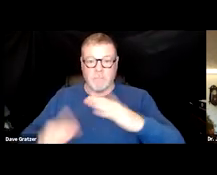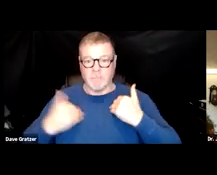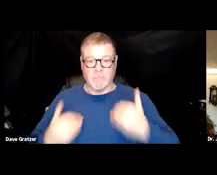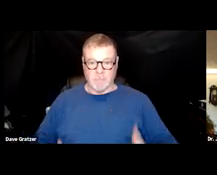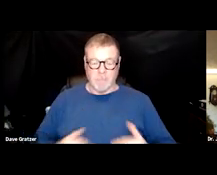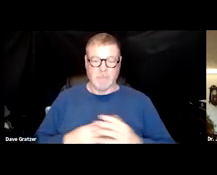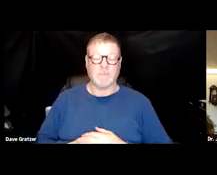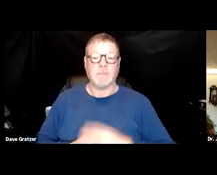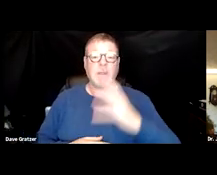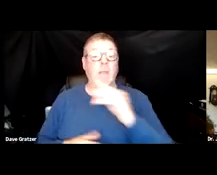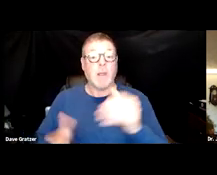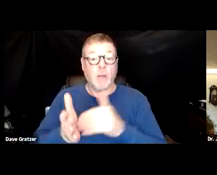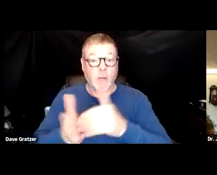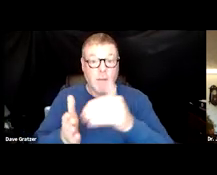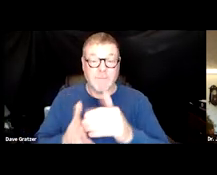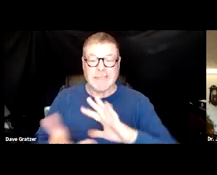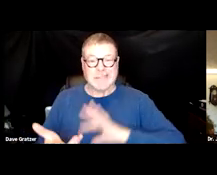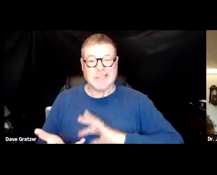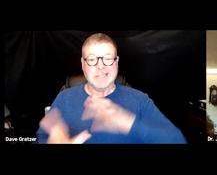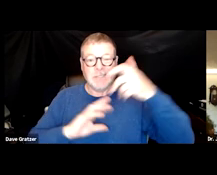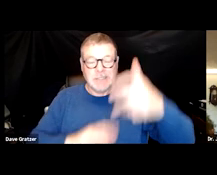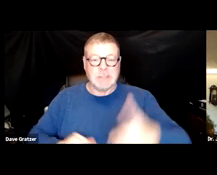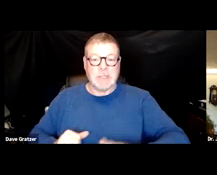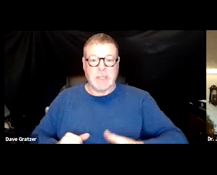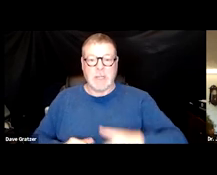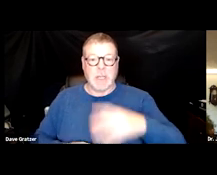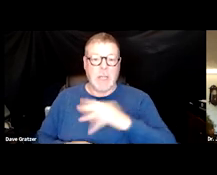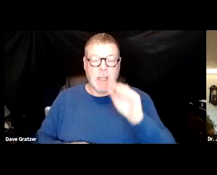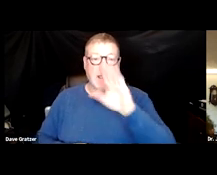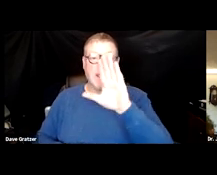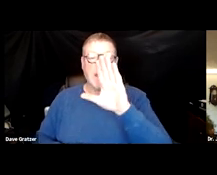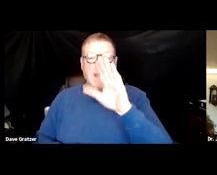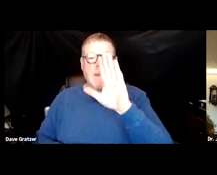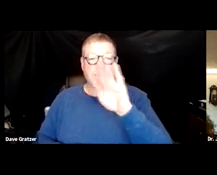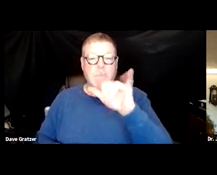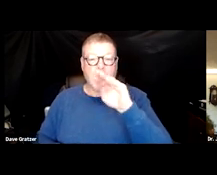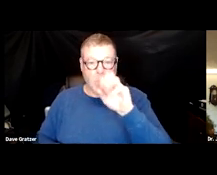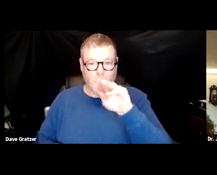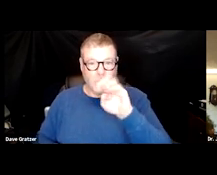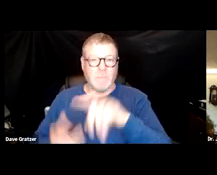and often there is a dysregulated gut microbiome. What this is, you know the colon,